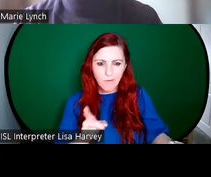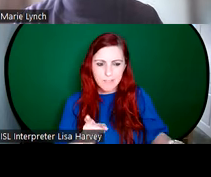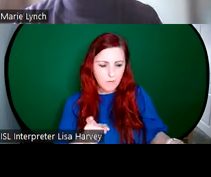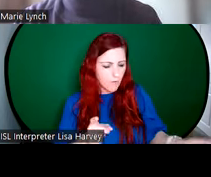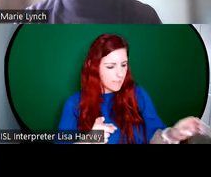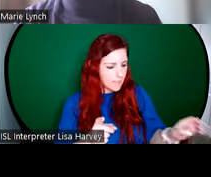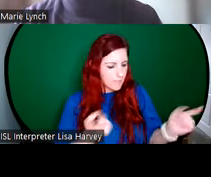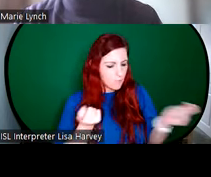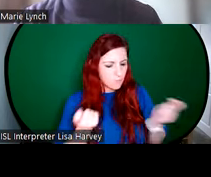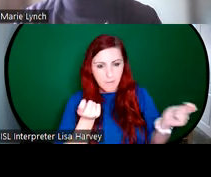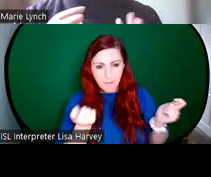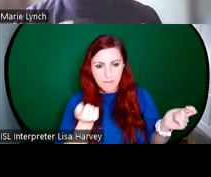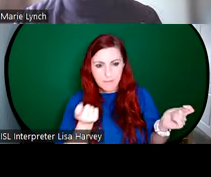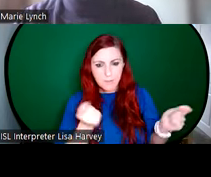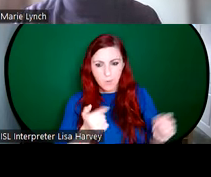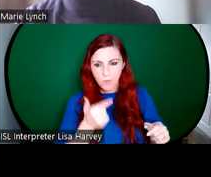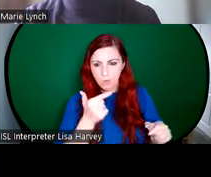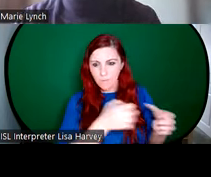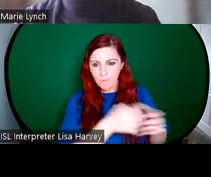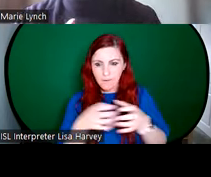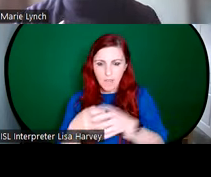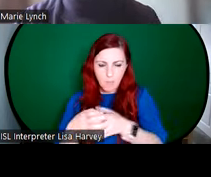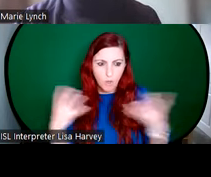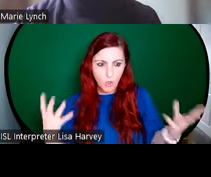treatment for the two the two figures but they're sort of unified by the light